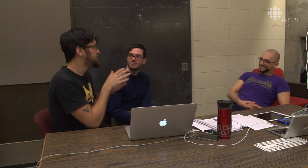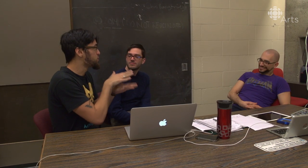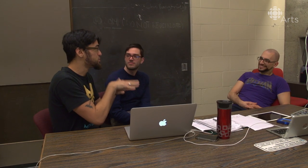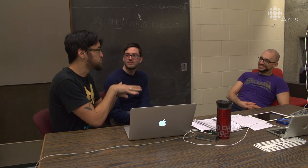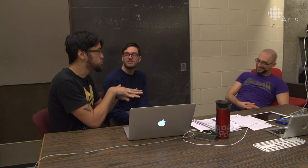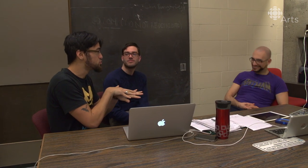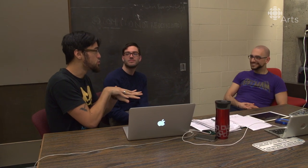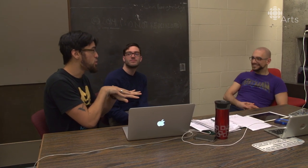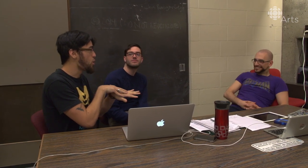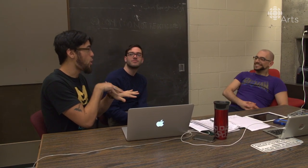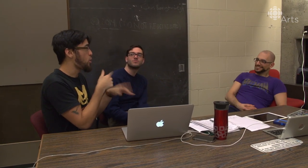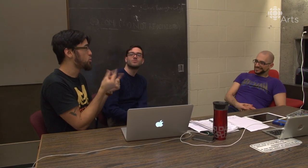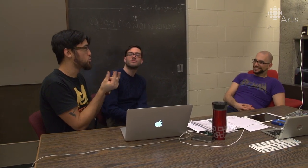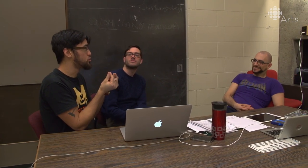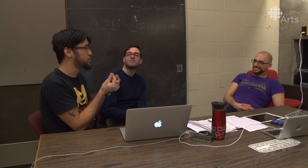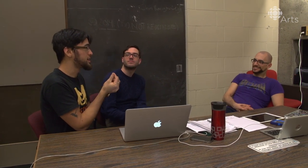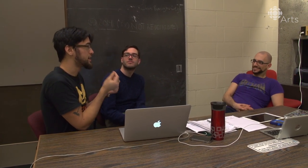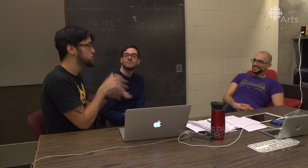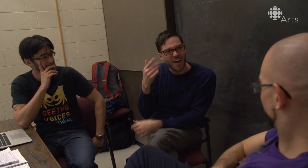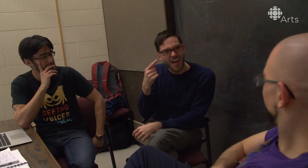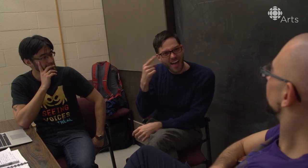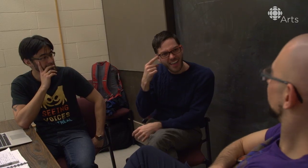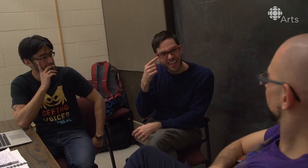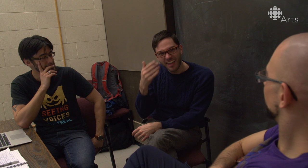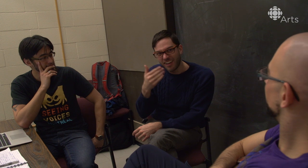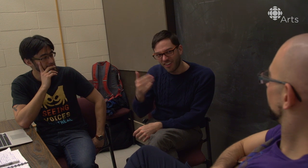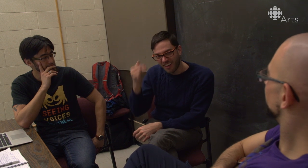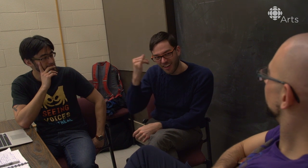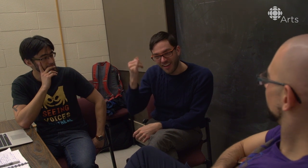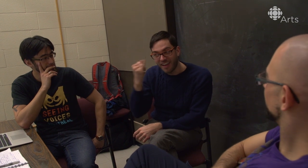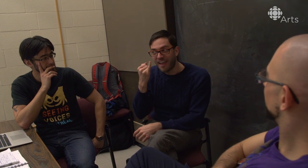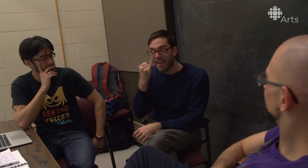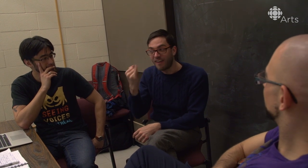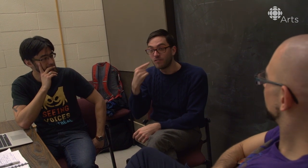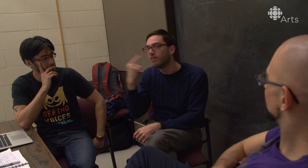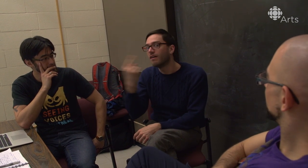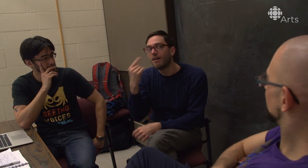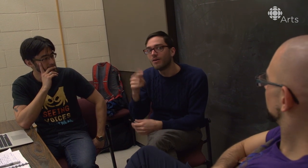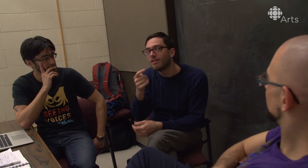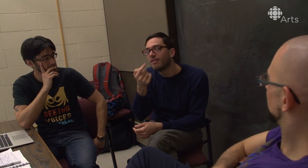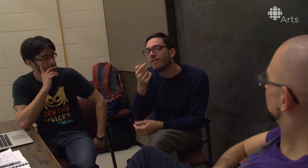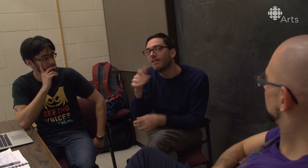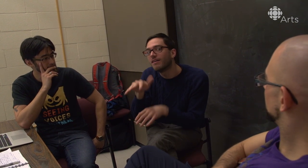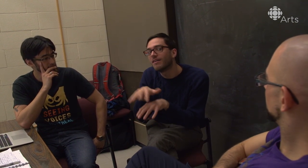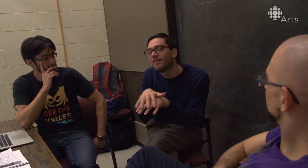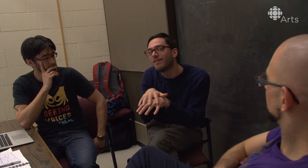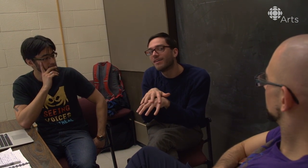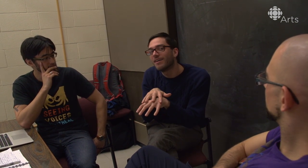[Riki] She's like really slow, the way she delivers it. [Remy] I think that's a really good idea though, if she's a little bit slow.